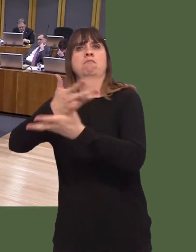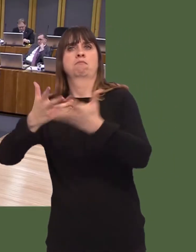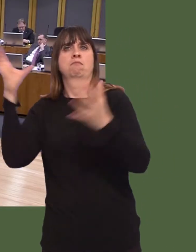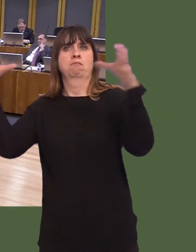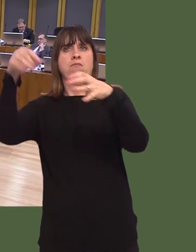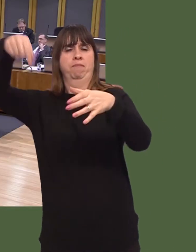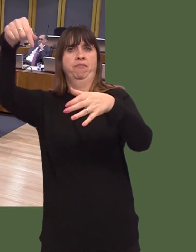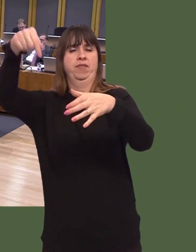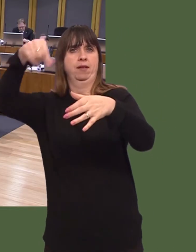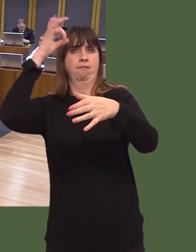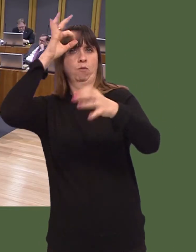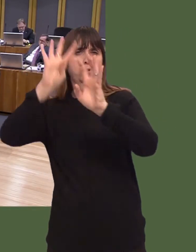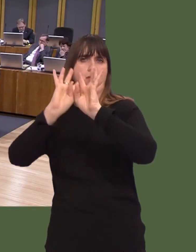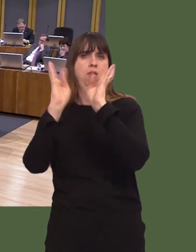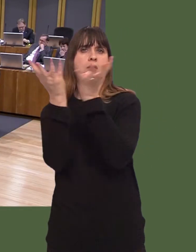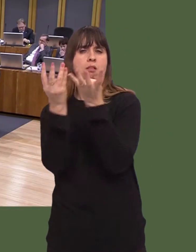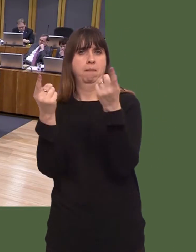or indeed fisheries, as long as itís agreed.